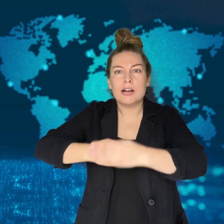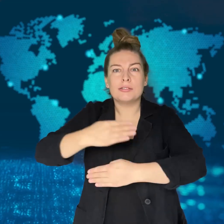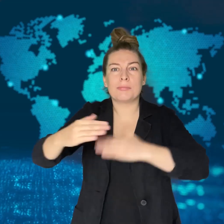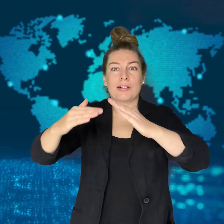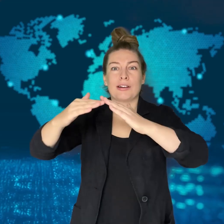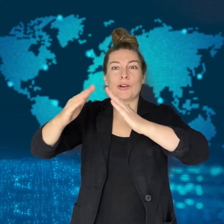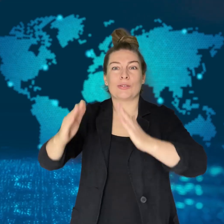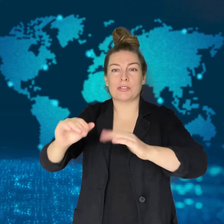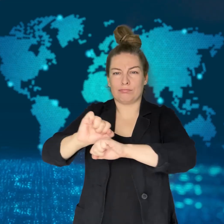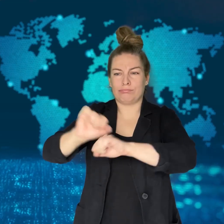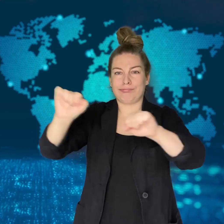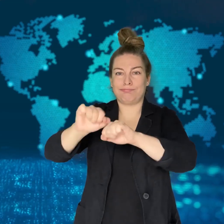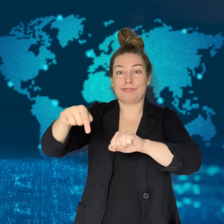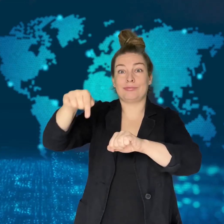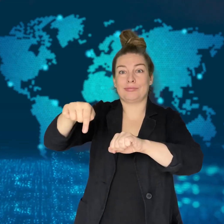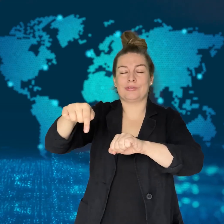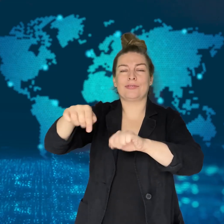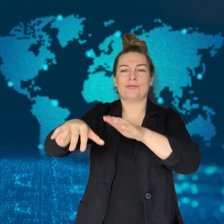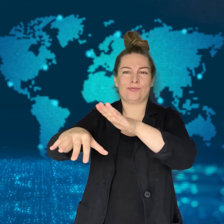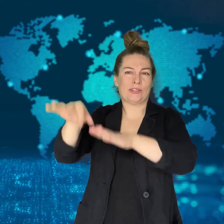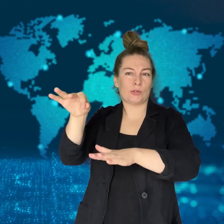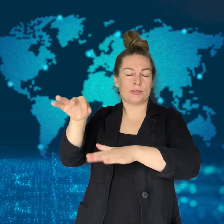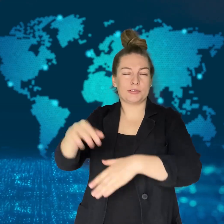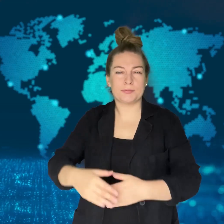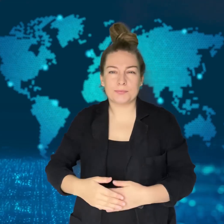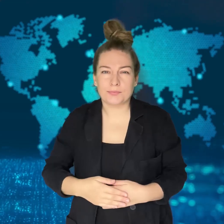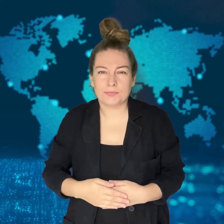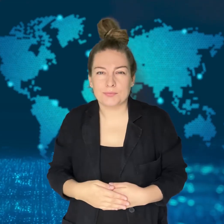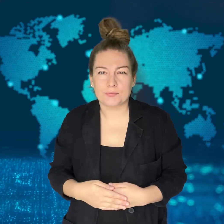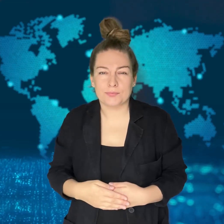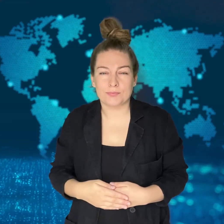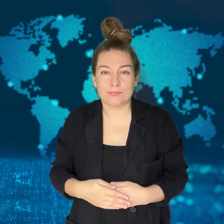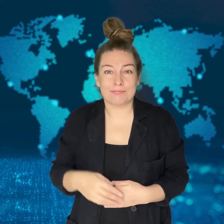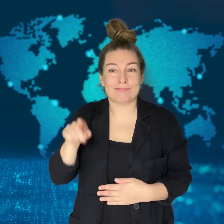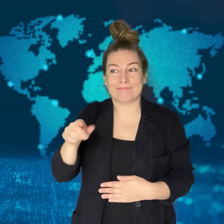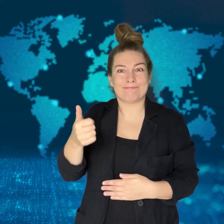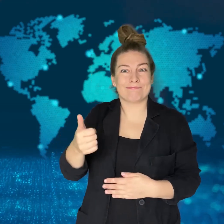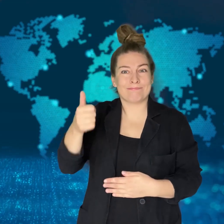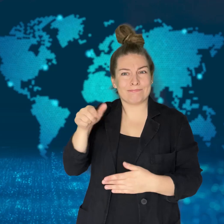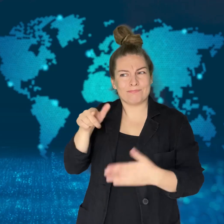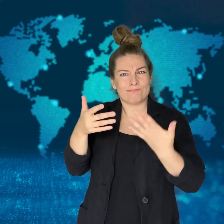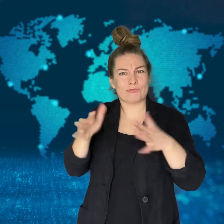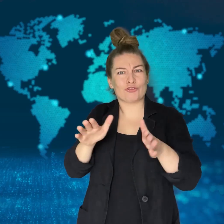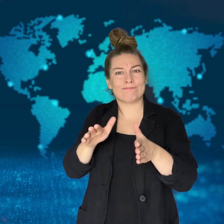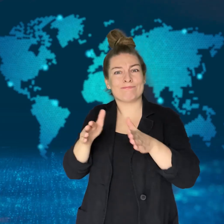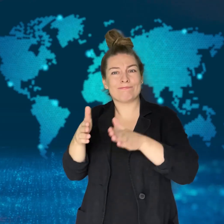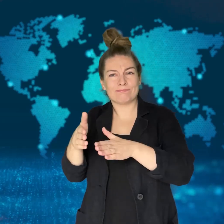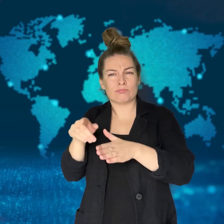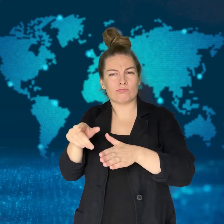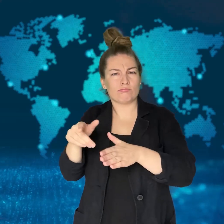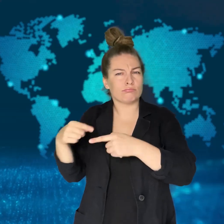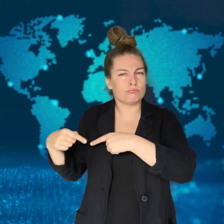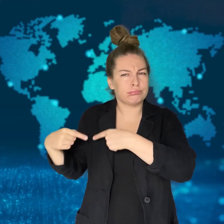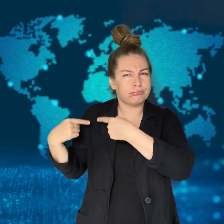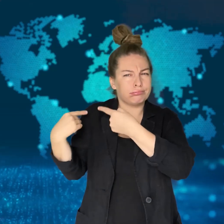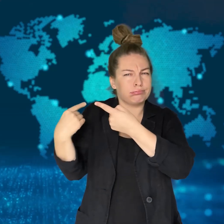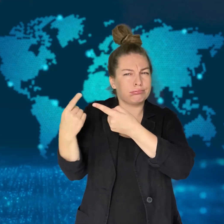He has been the leader of the militant group since 1992.